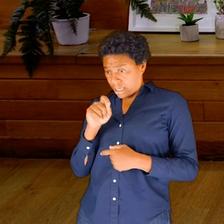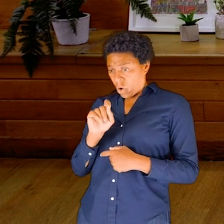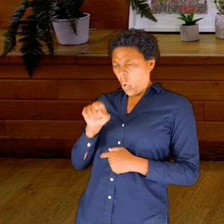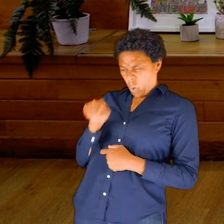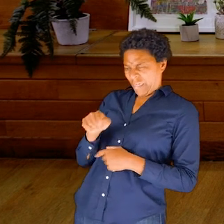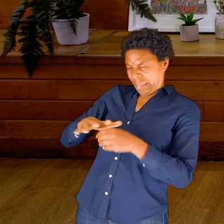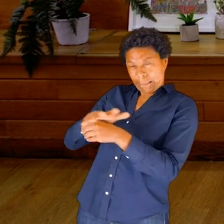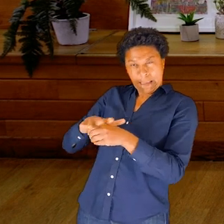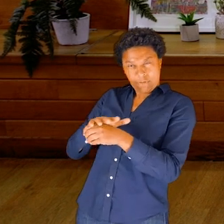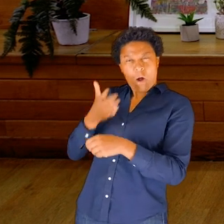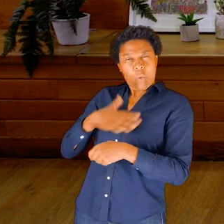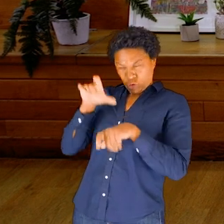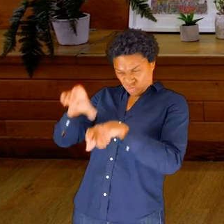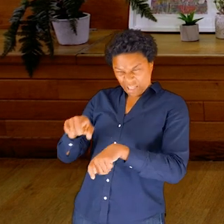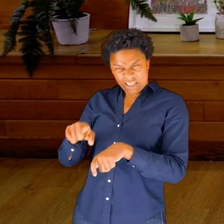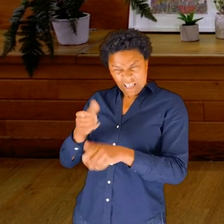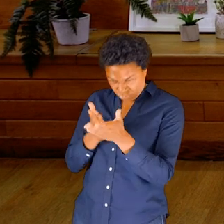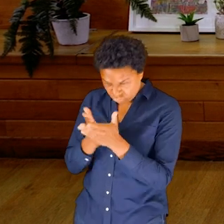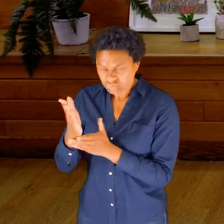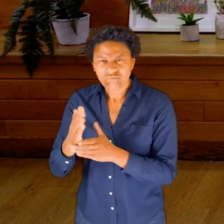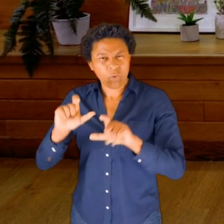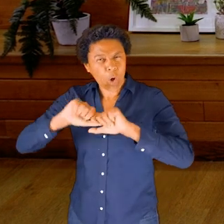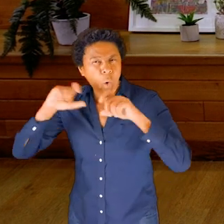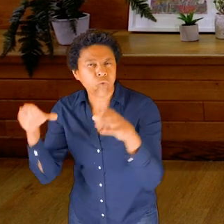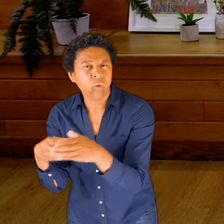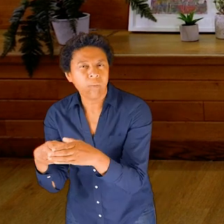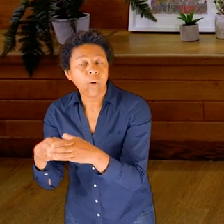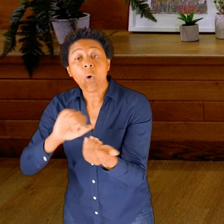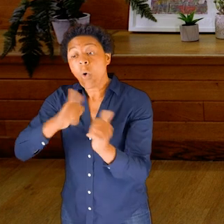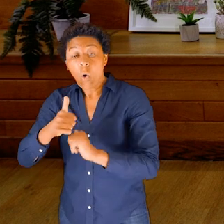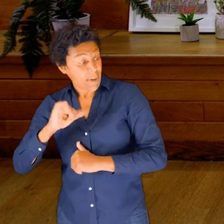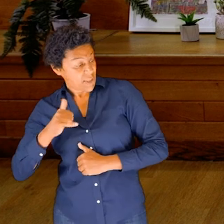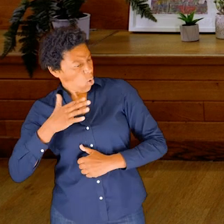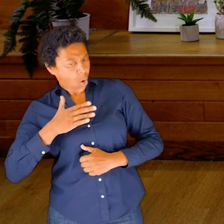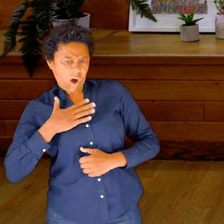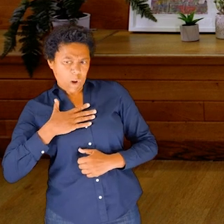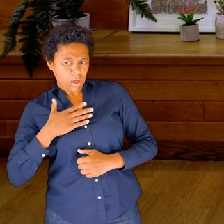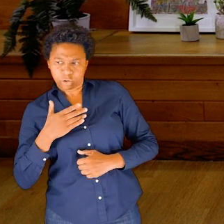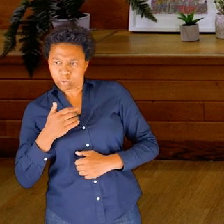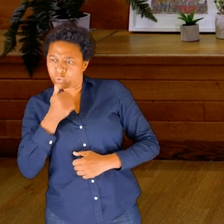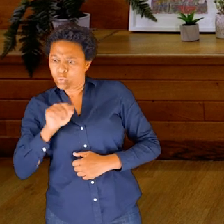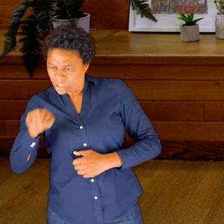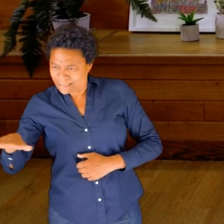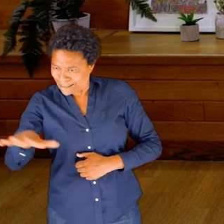And equally, and if it’s available for you, you can also change different positions throughout the session.